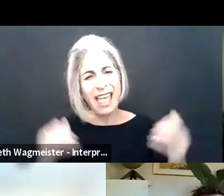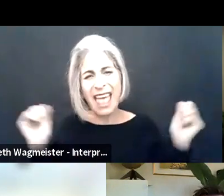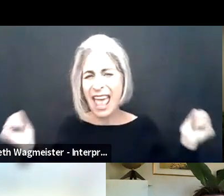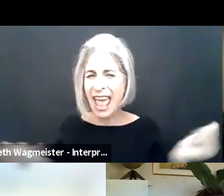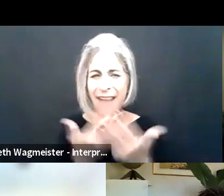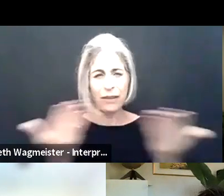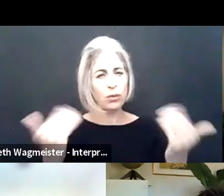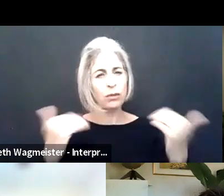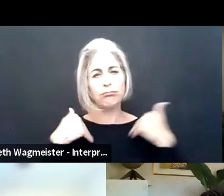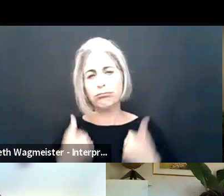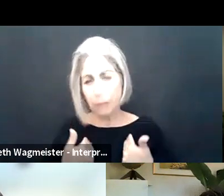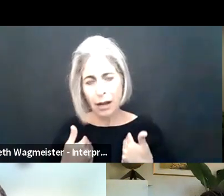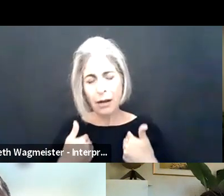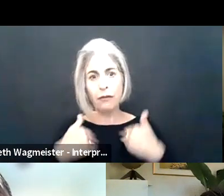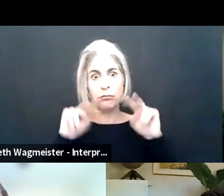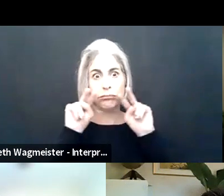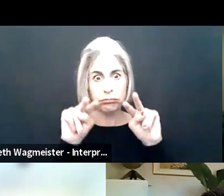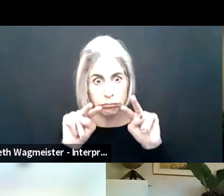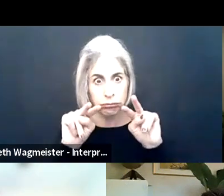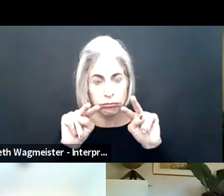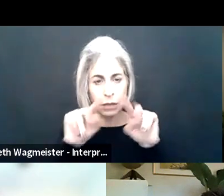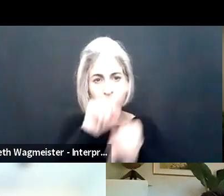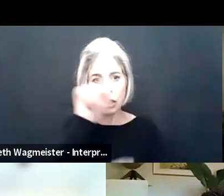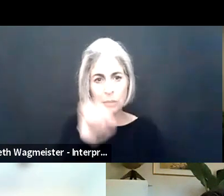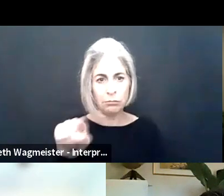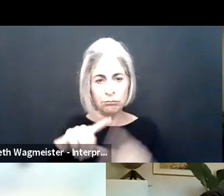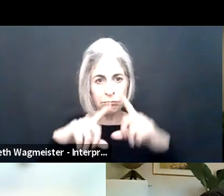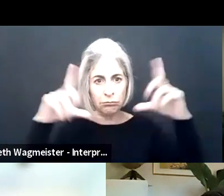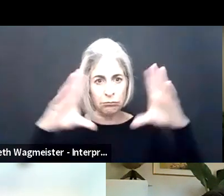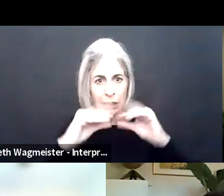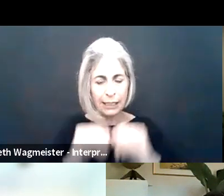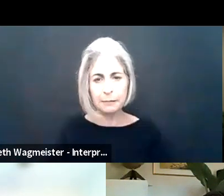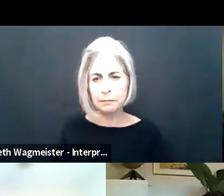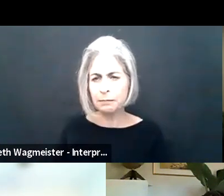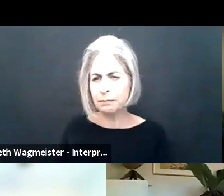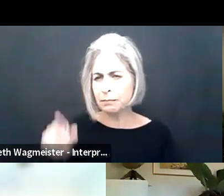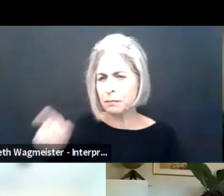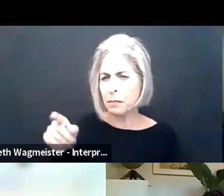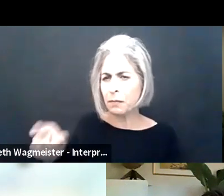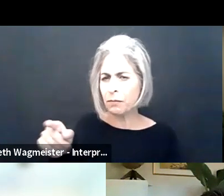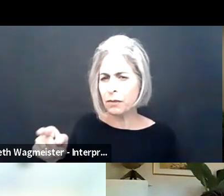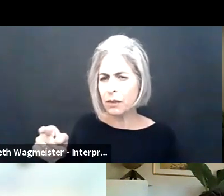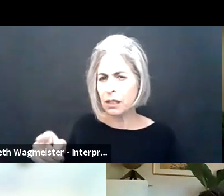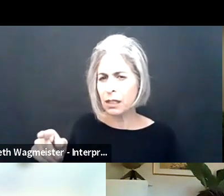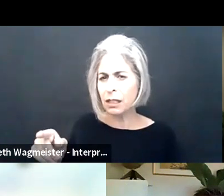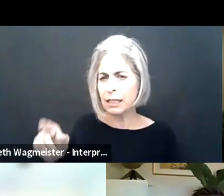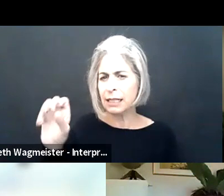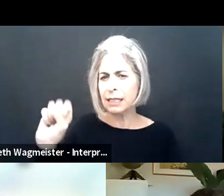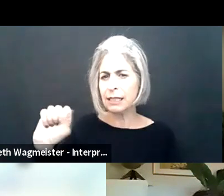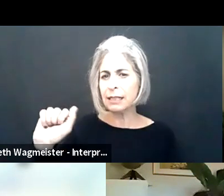it's not just fatiguing for neurodivergent individuals like me, it's fatiguing for everyone. Susan: Sachin, what did you see at the access board?